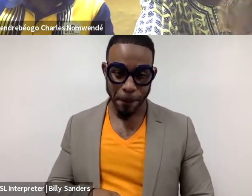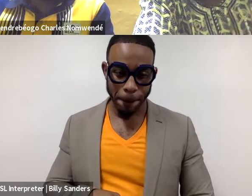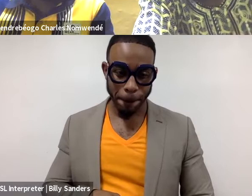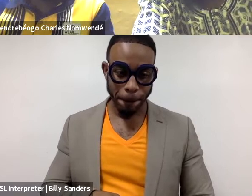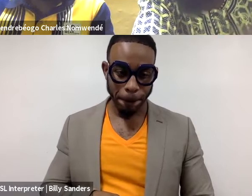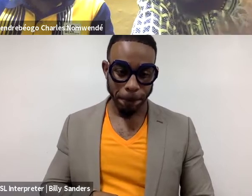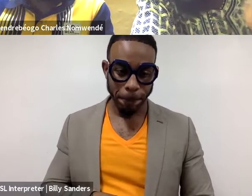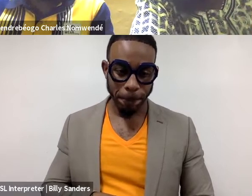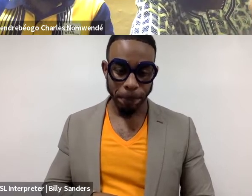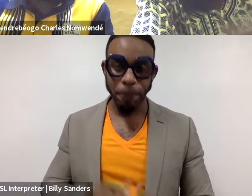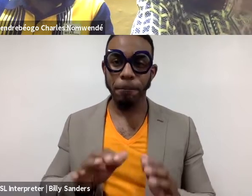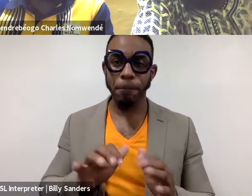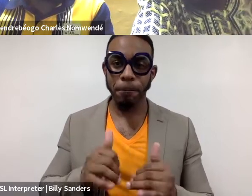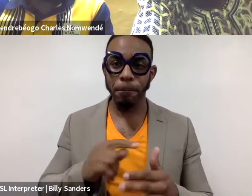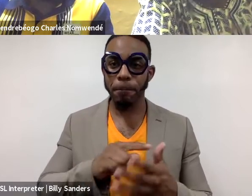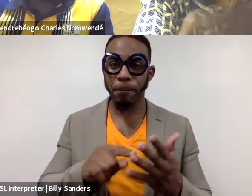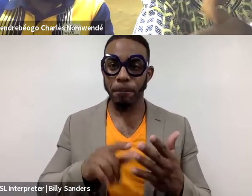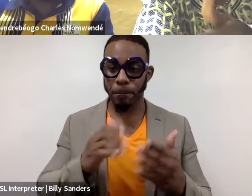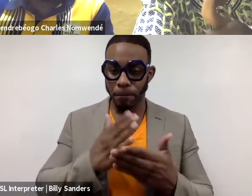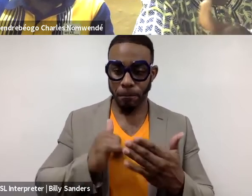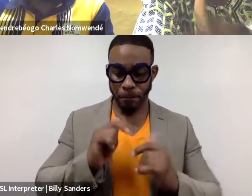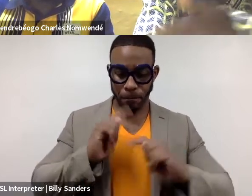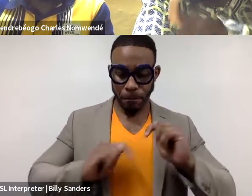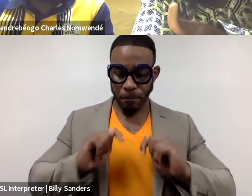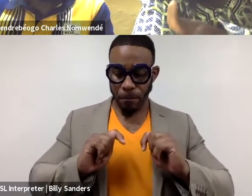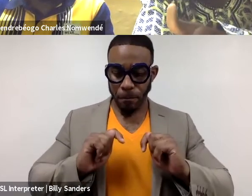How this piece of theater in Paris can compete